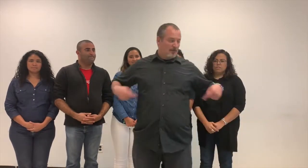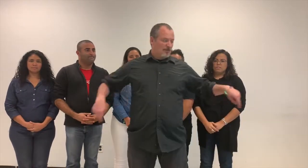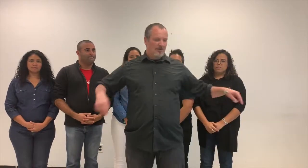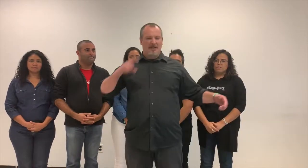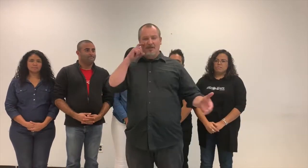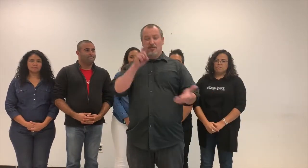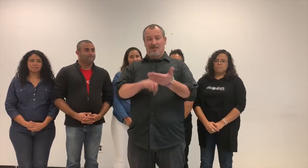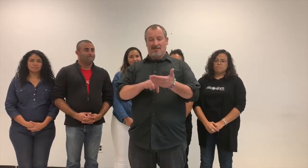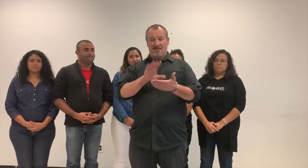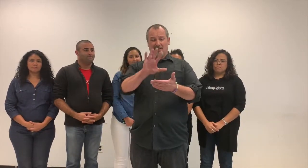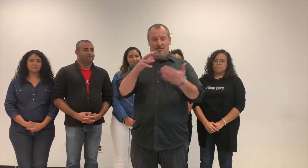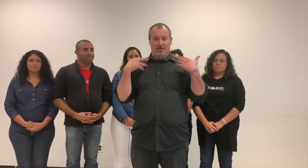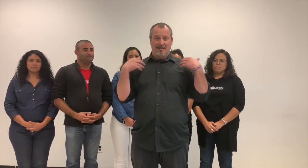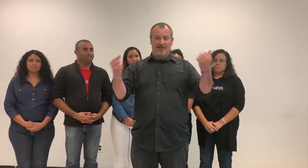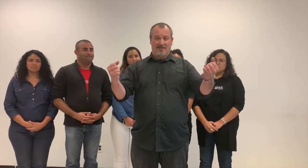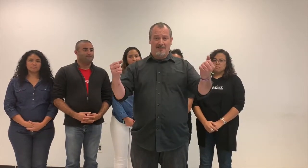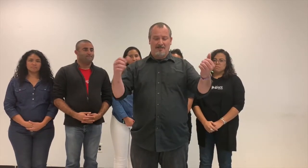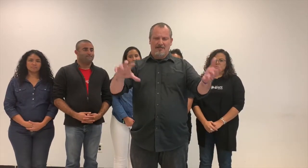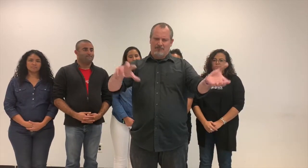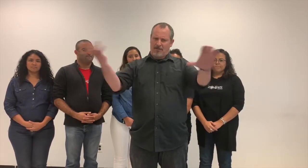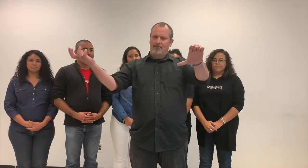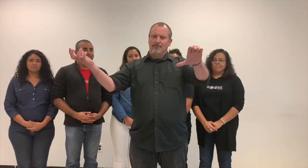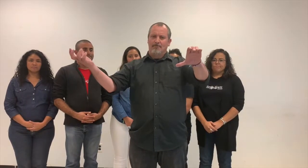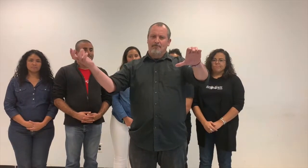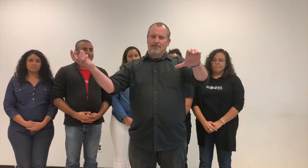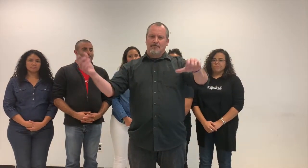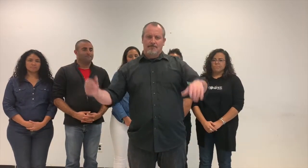We recognize we affected your healing journey.